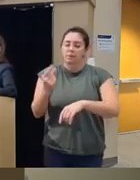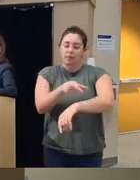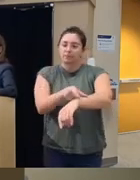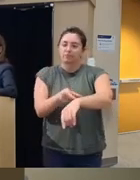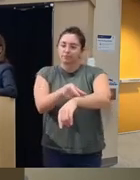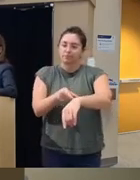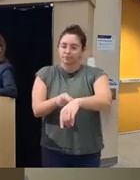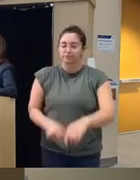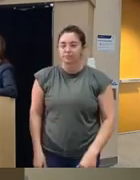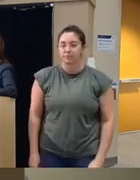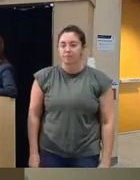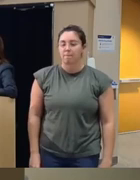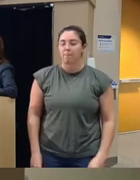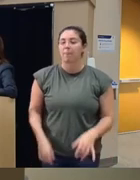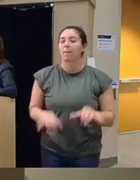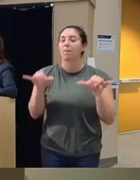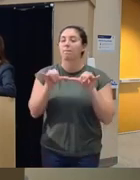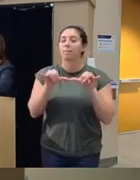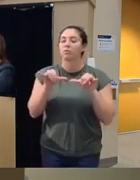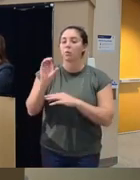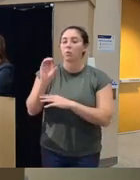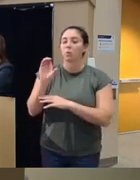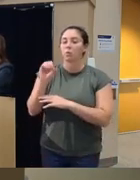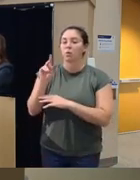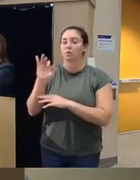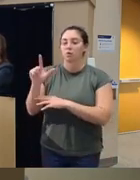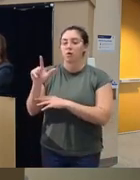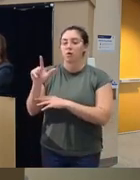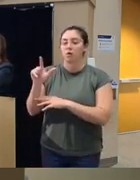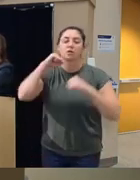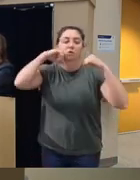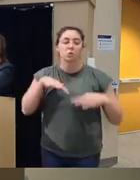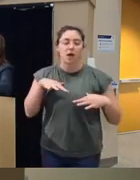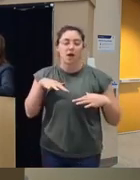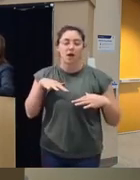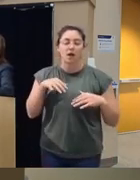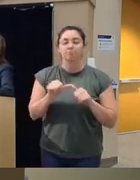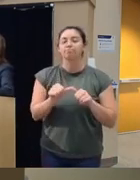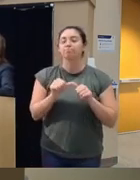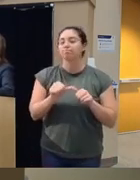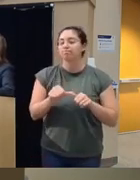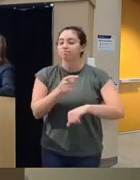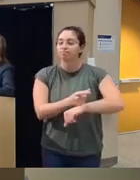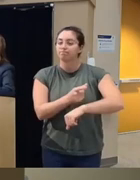like the Garmin um to measure cortisol like in sweat real time continuous but they're they're